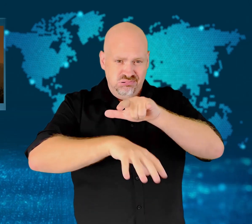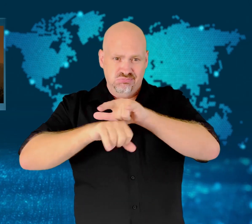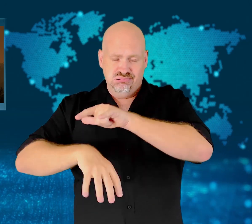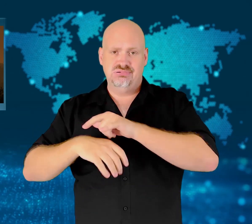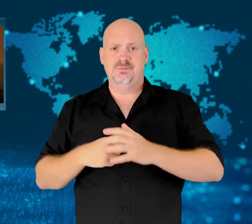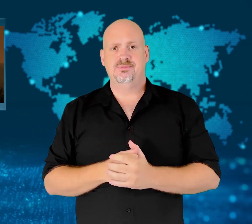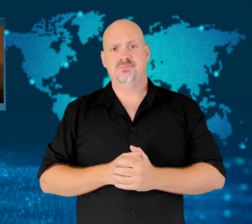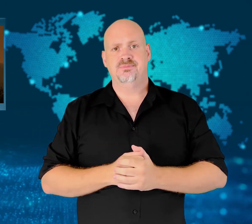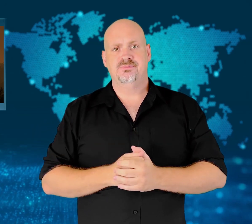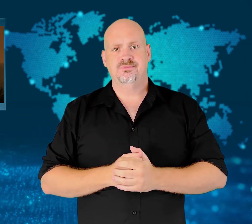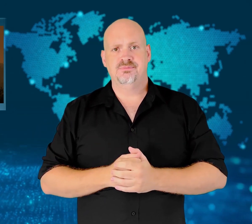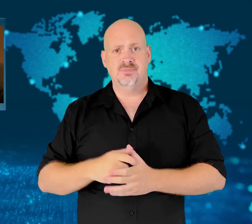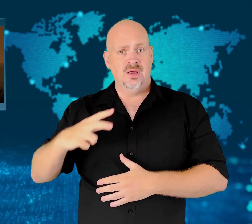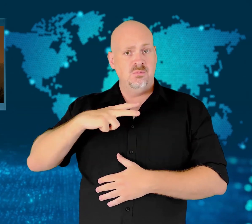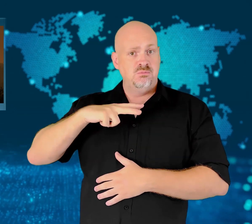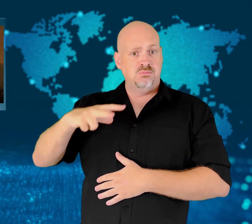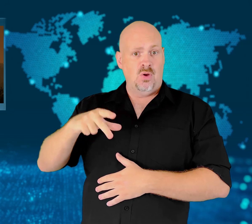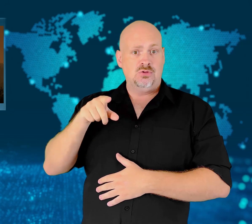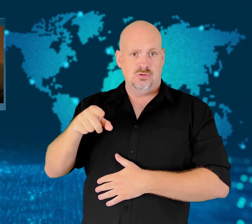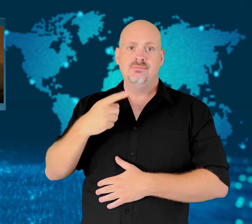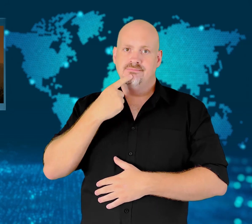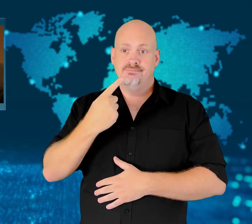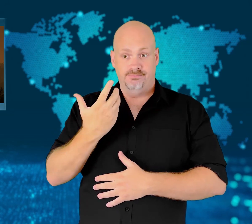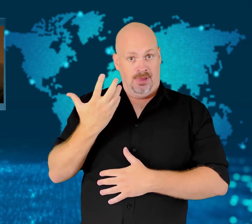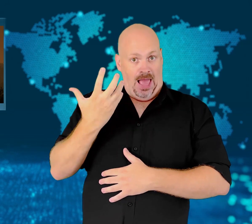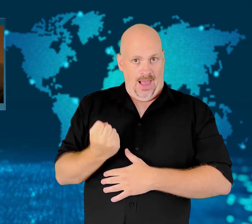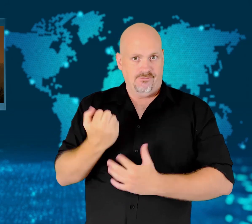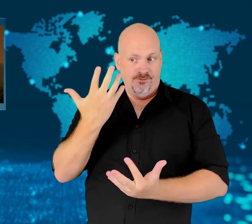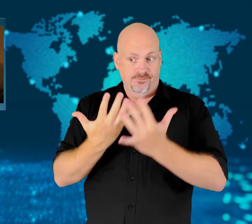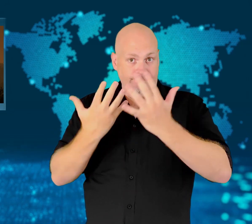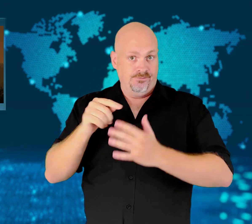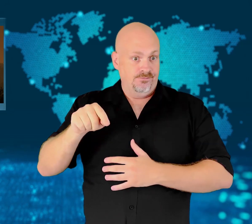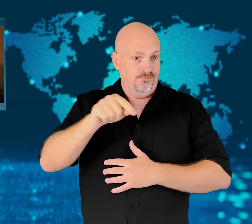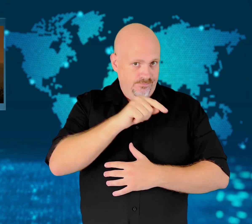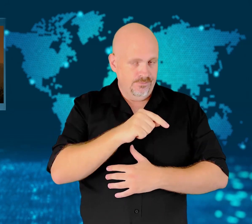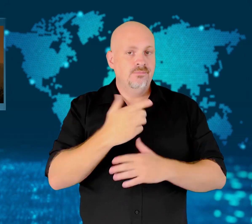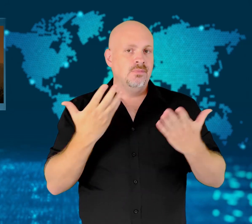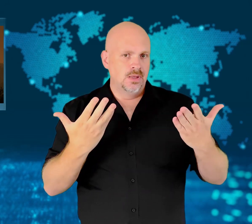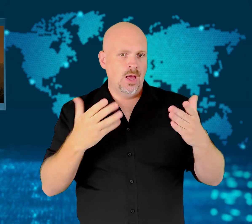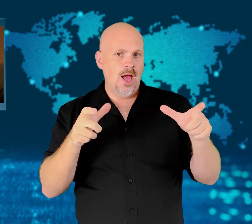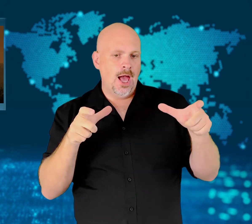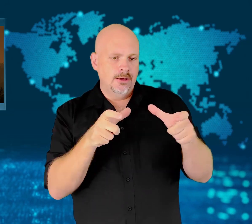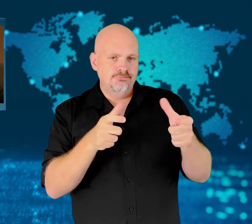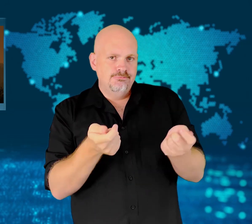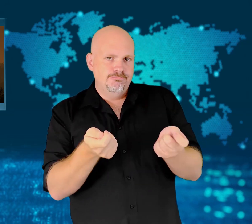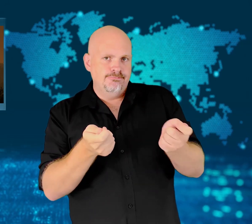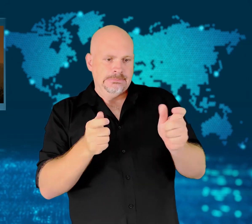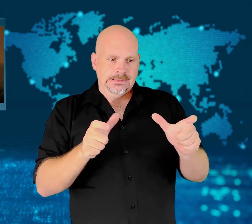but more than 2,995 hectares (7,400 acres) of forest have been burned.